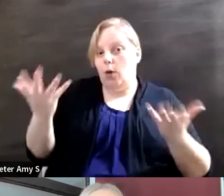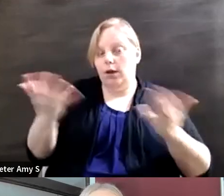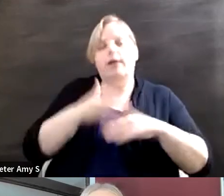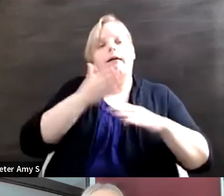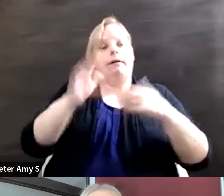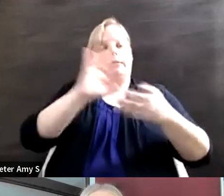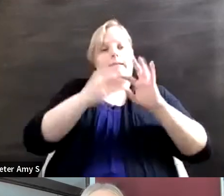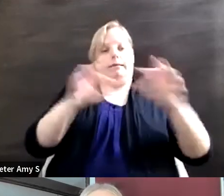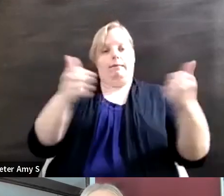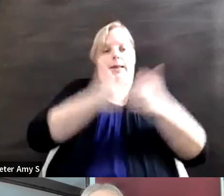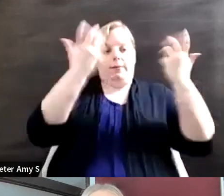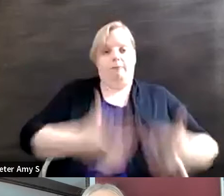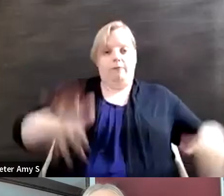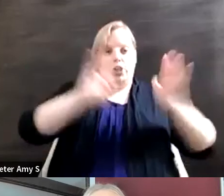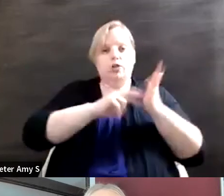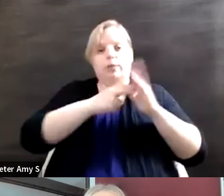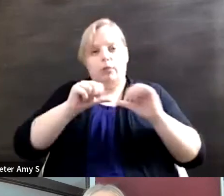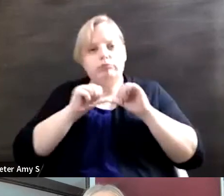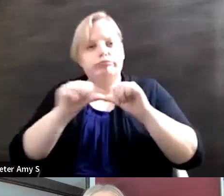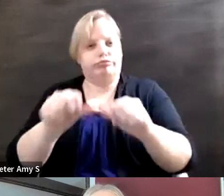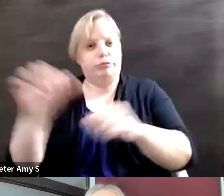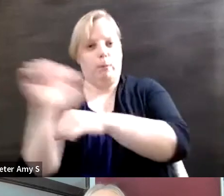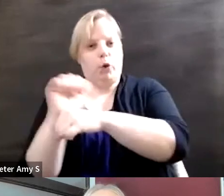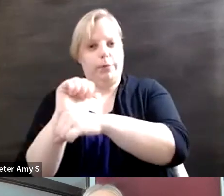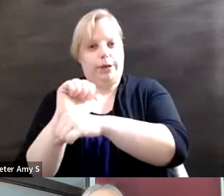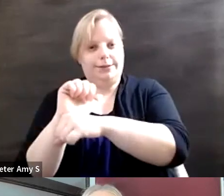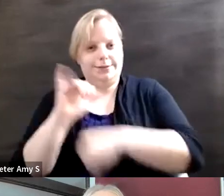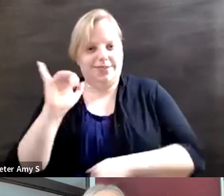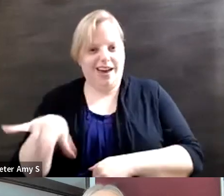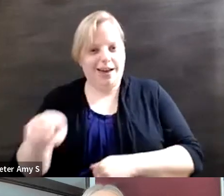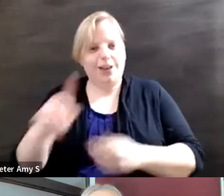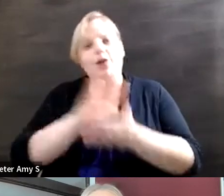they're not temporary fixes, they're permanent. The tube is more accessible than it was prior to